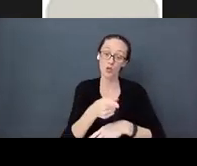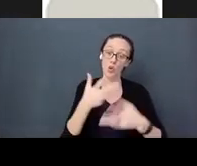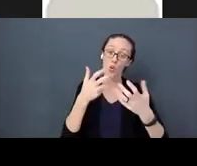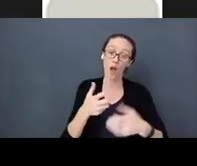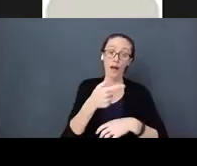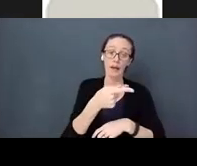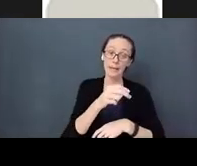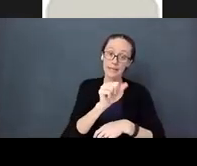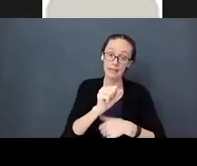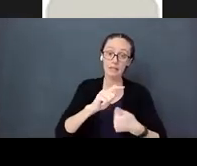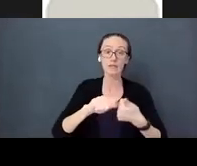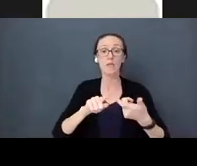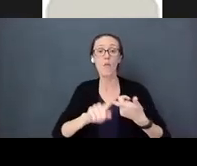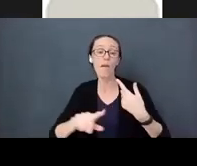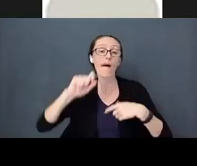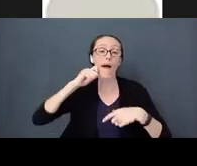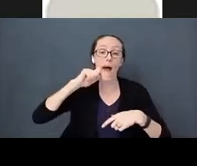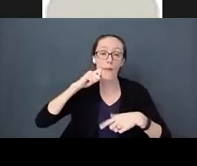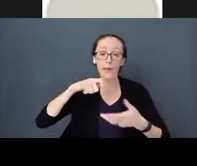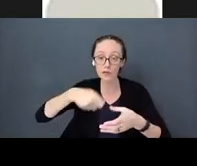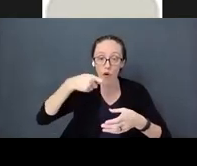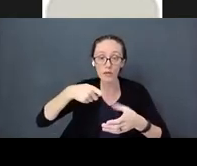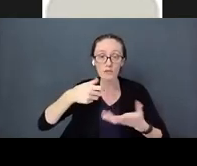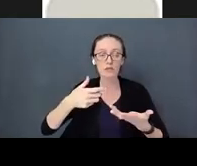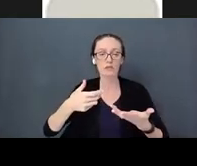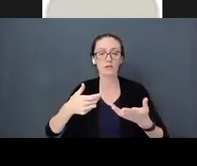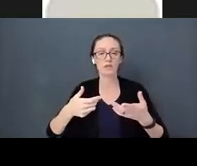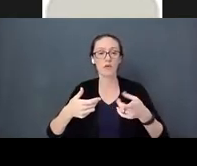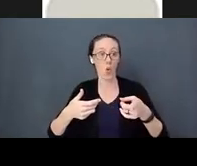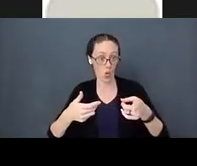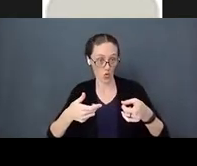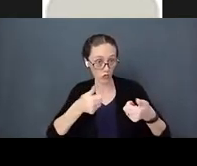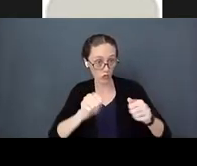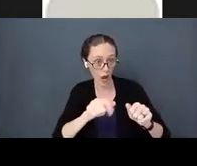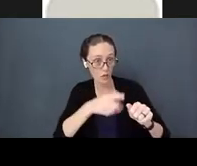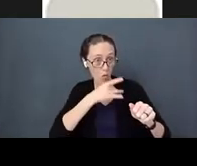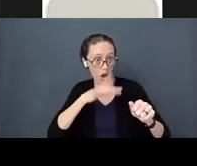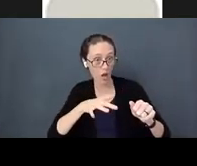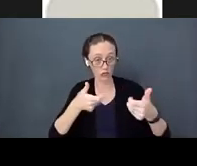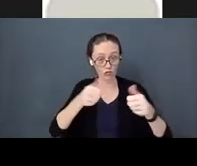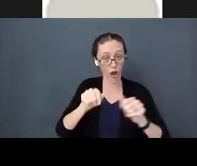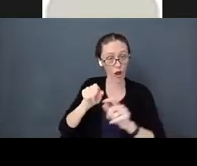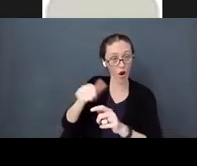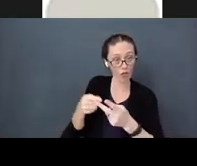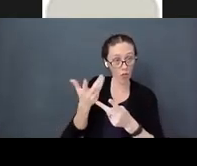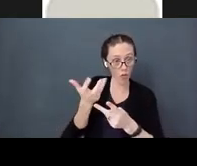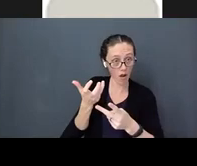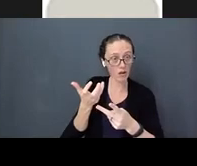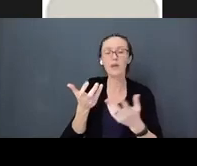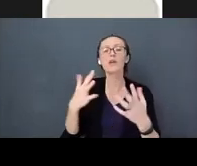Even if they pick the wrong one – giving baby little choices. Even when they are a little older.